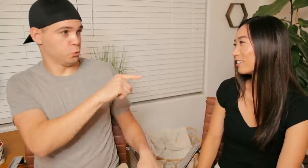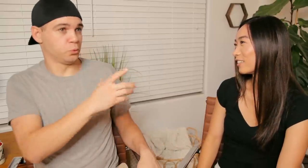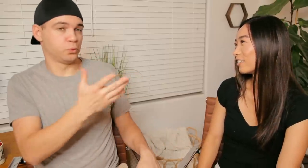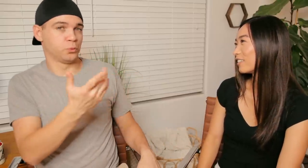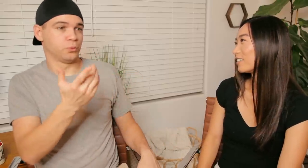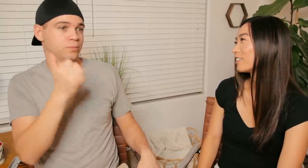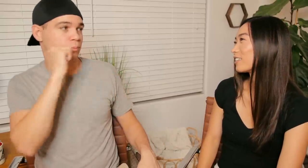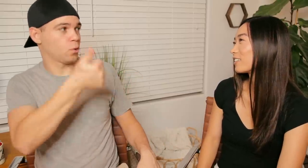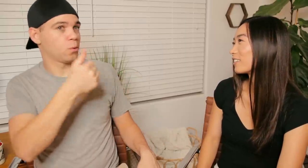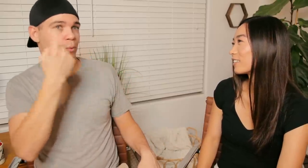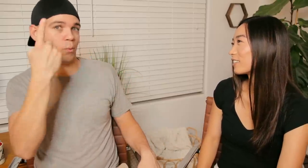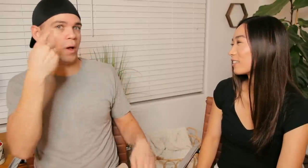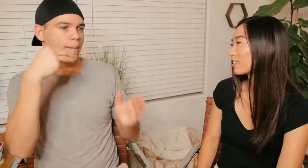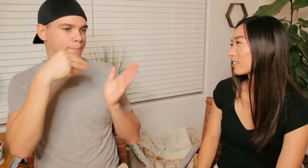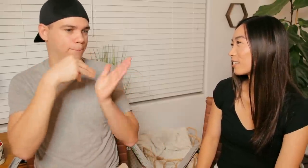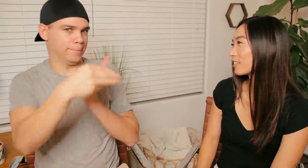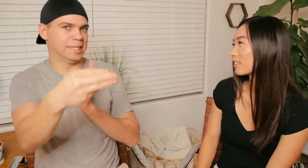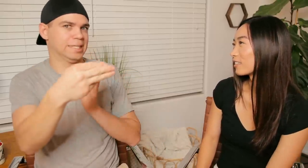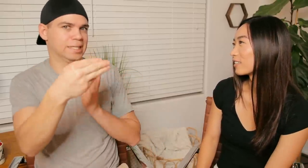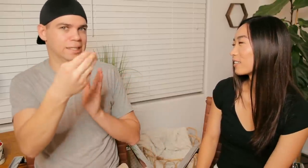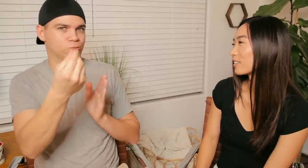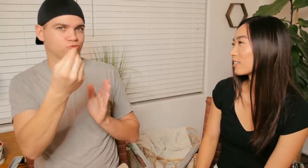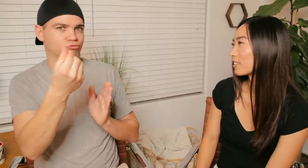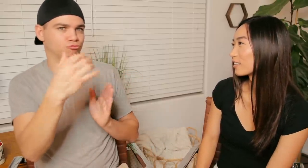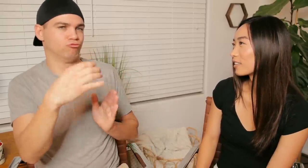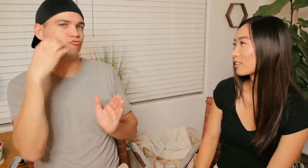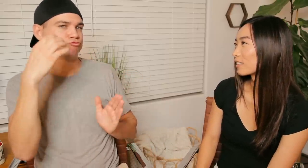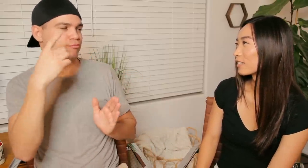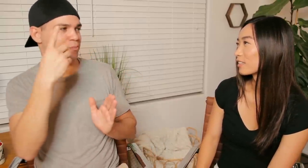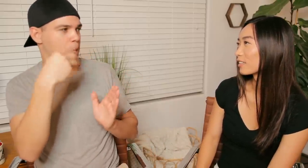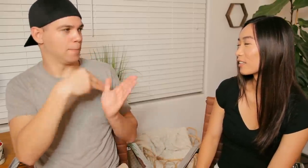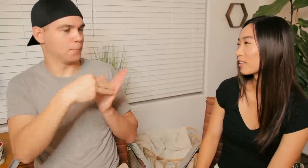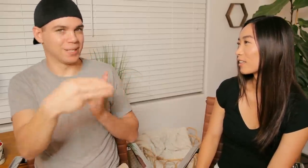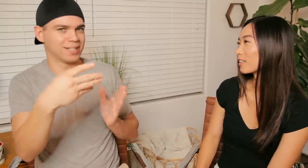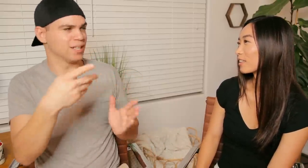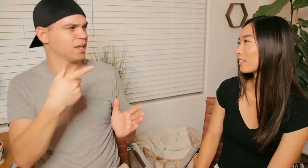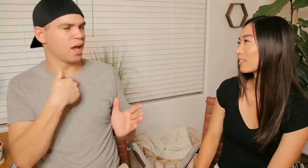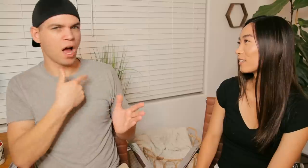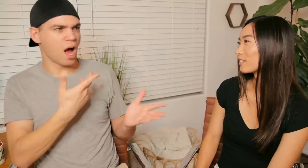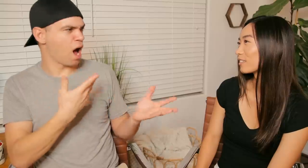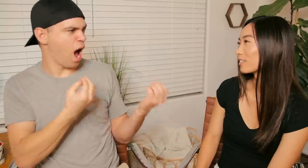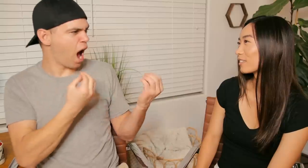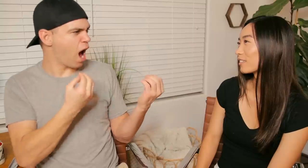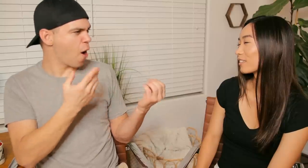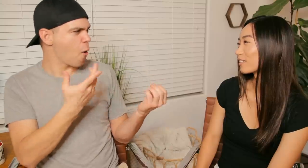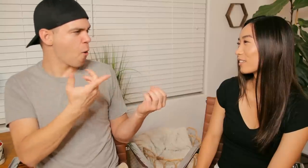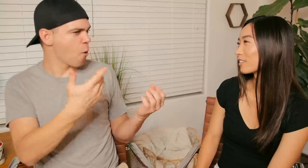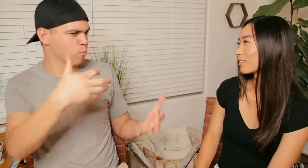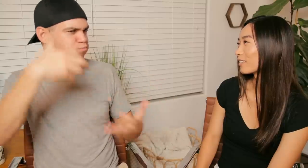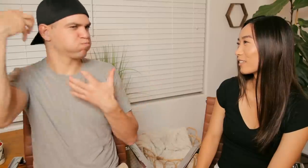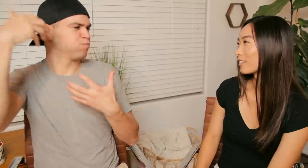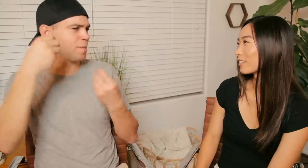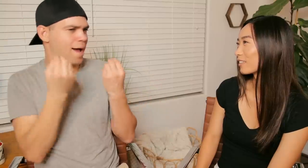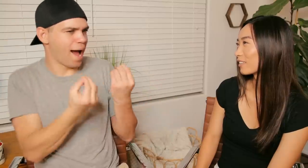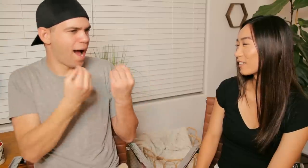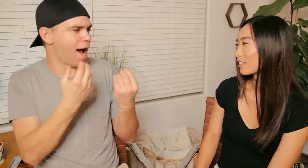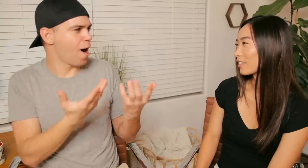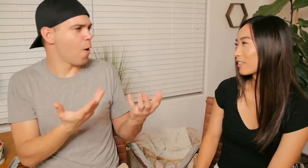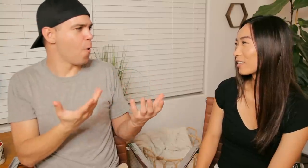You win 1 million dollars tomorrow $1 Million I'm like "how?! how the?!"